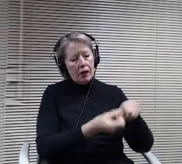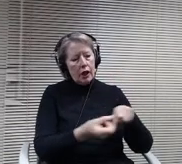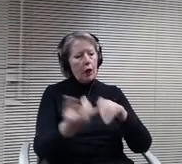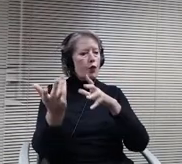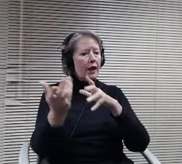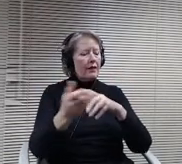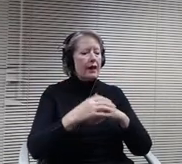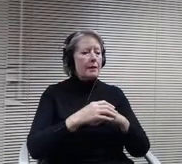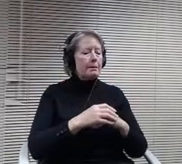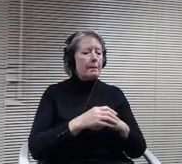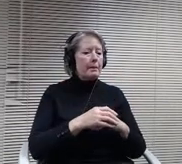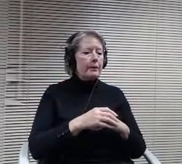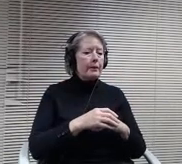With the updated image.